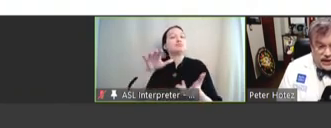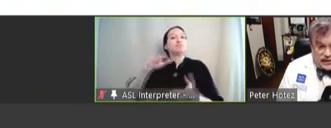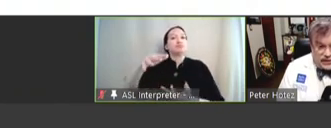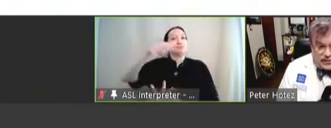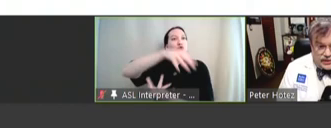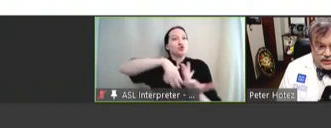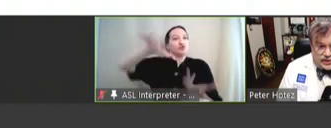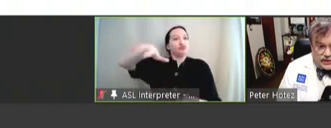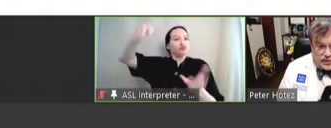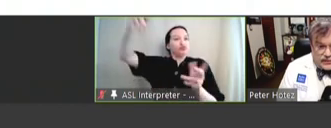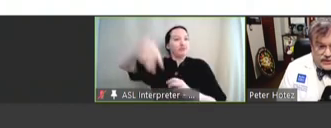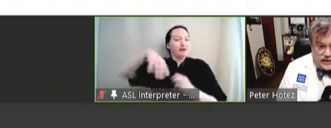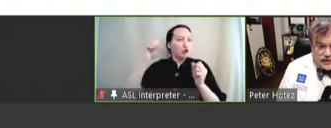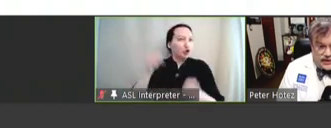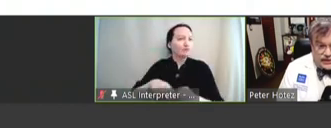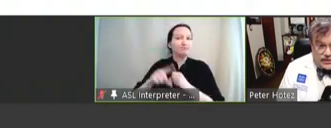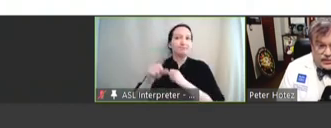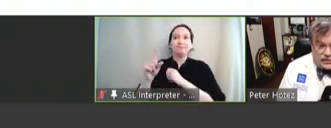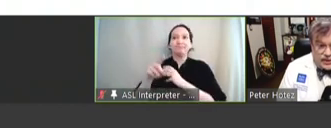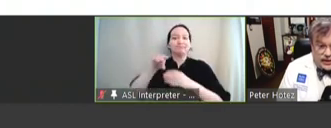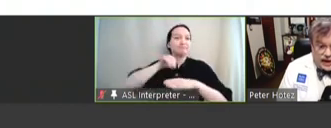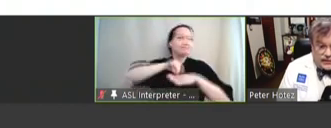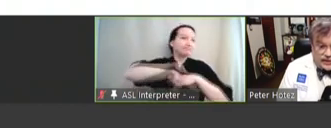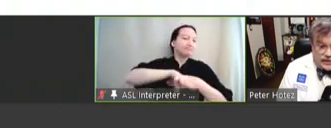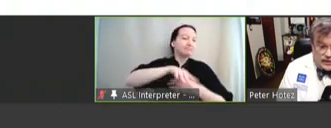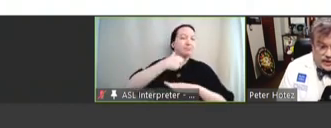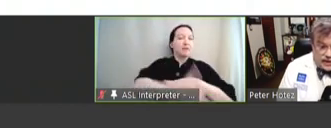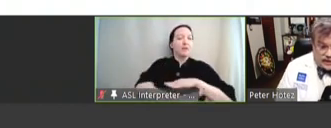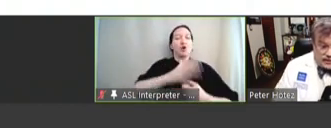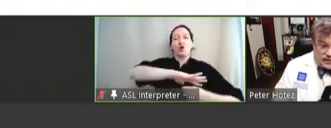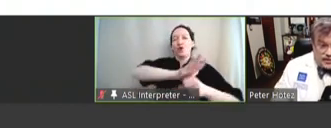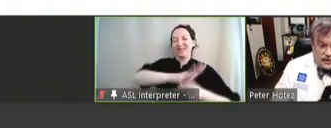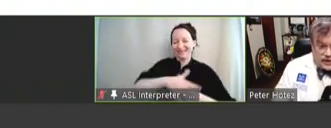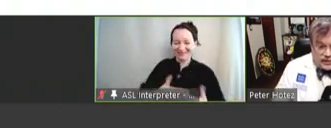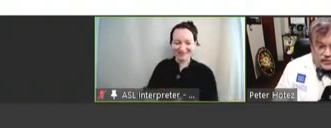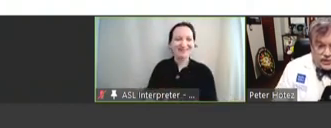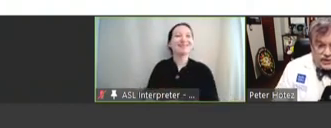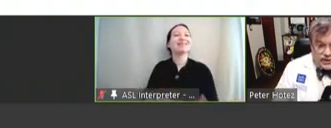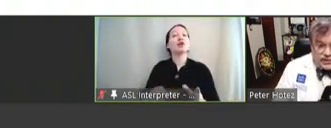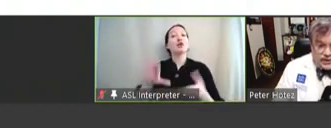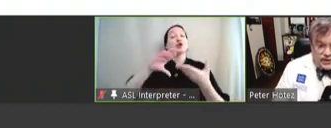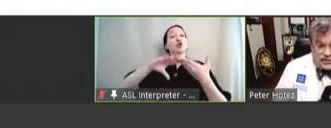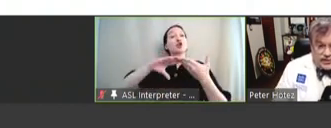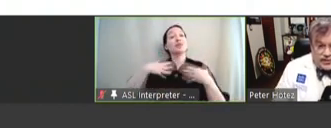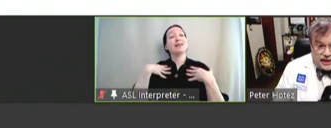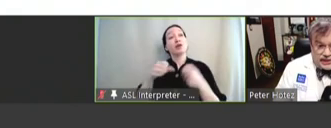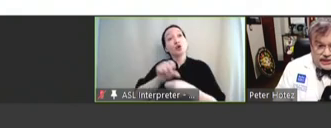consequence of COVID-19, so having community health workers administer the medicines--